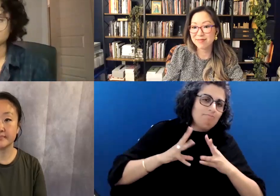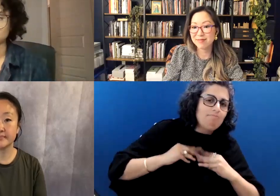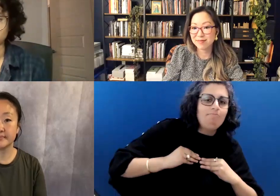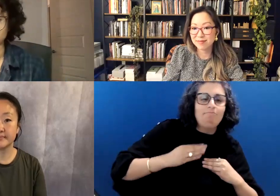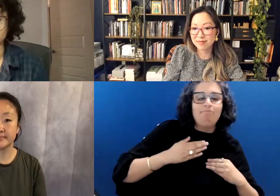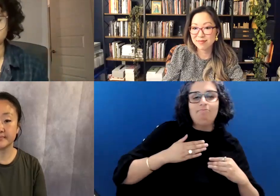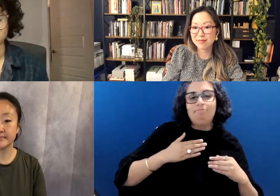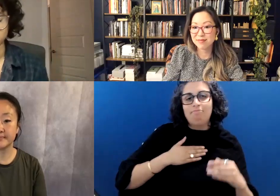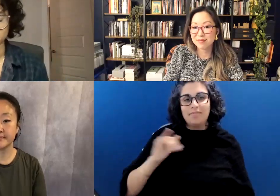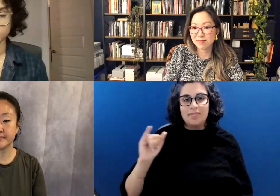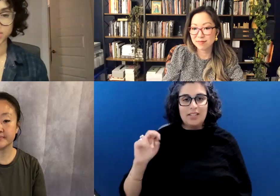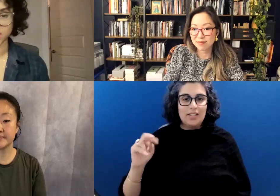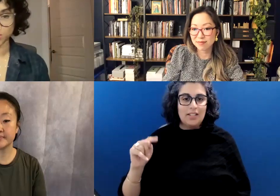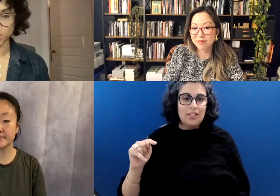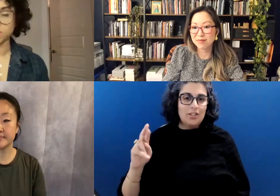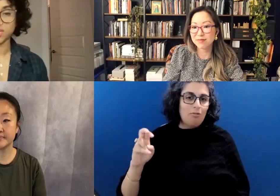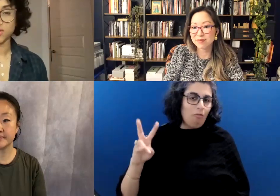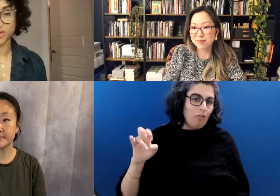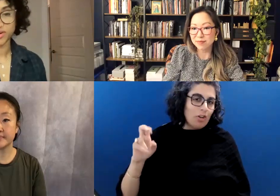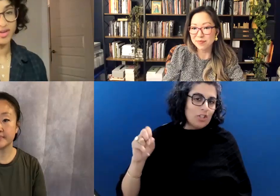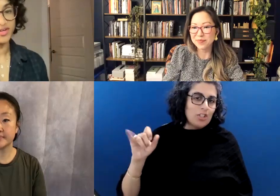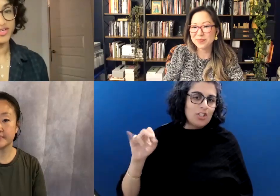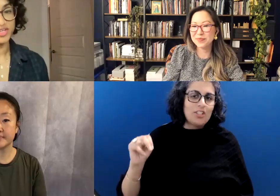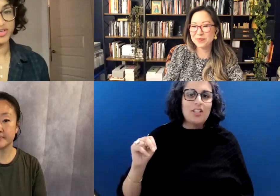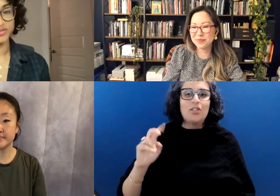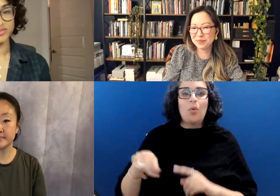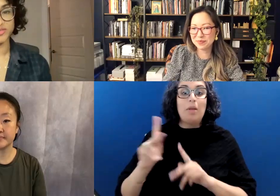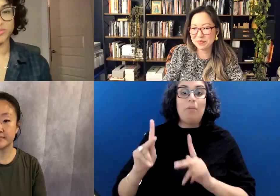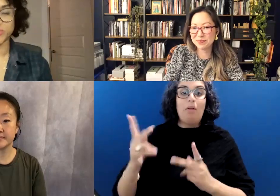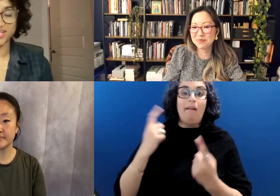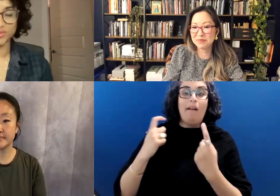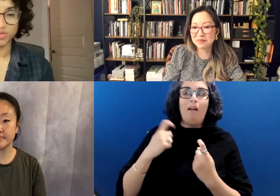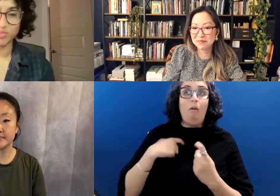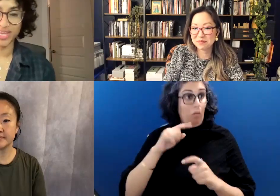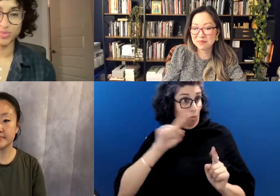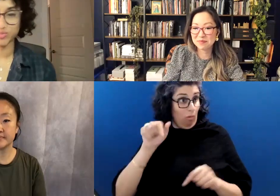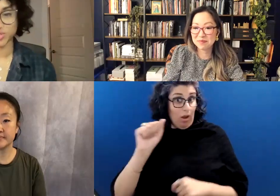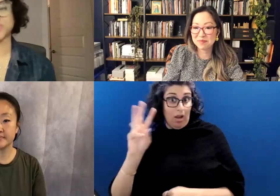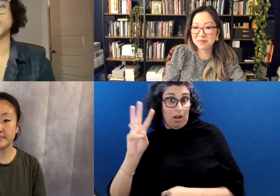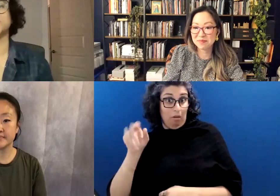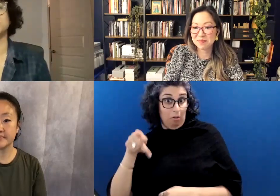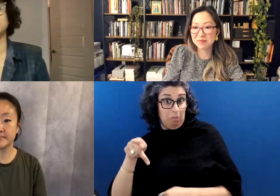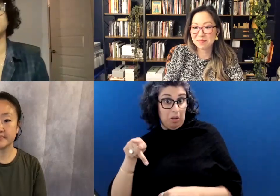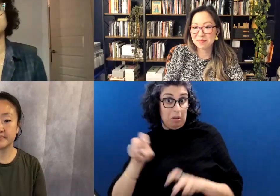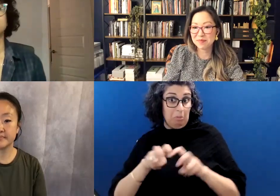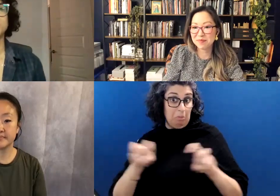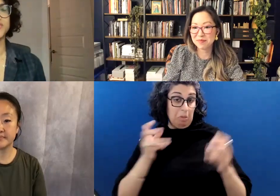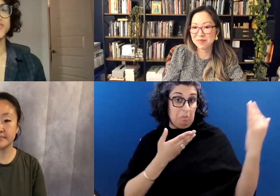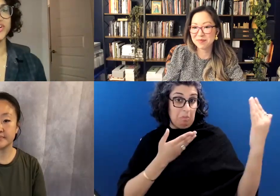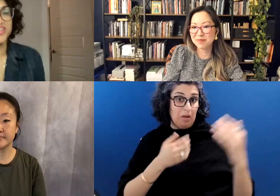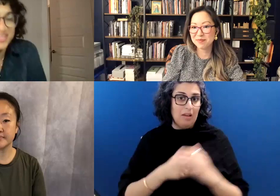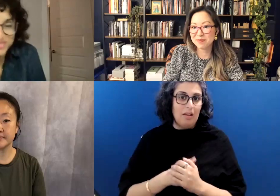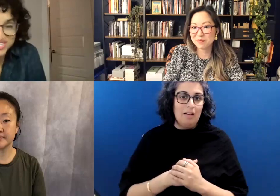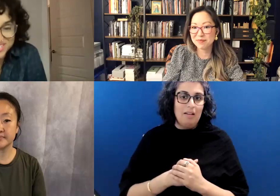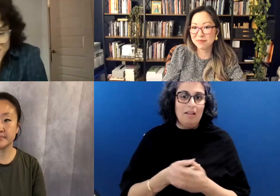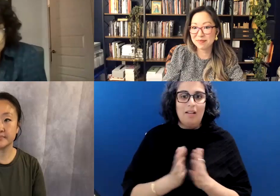ask me if I go, I'm going to AWP, or you know the AWP panel proposal, you know, request has started.